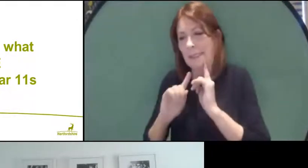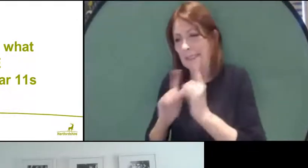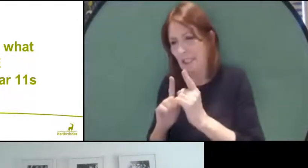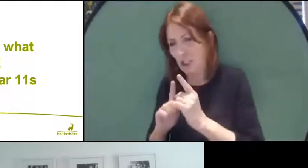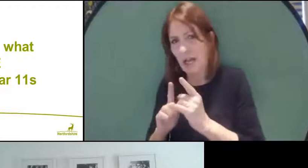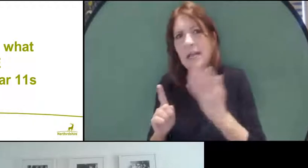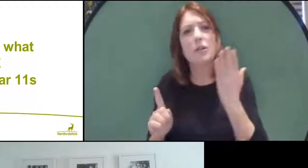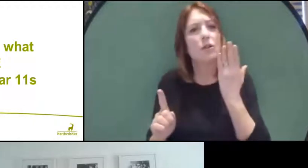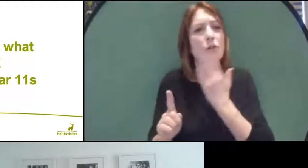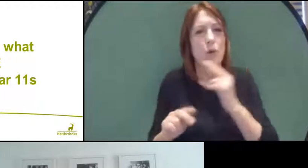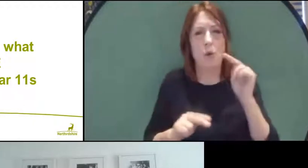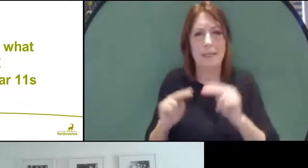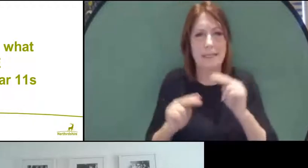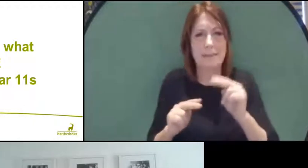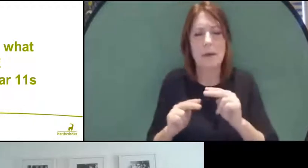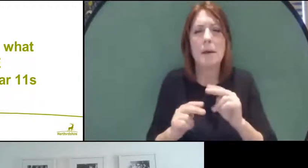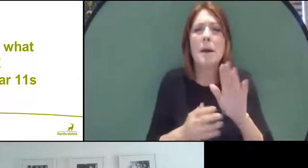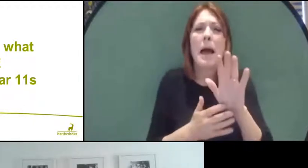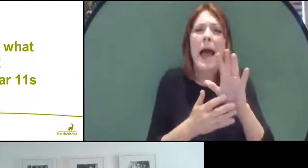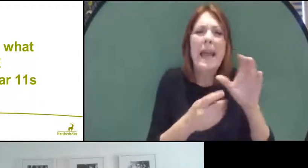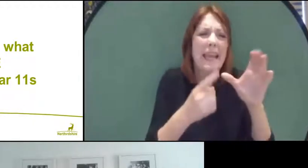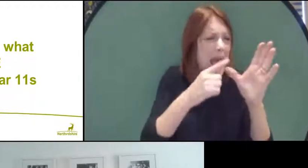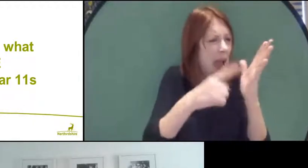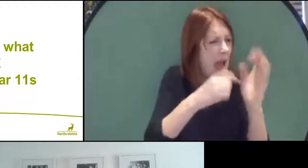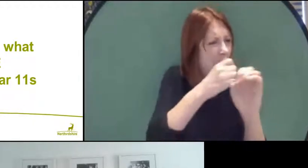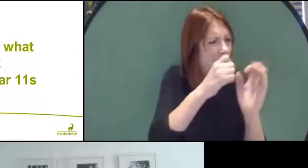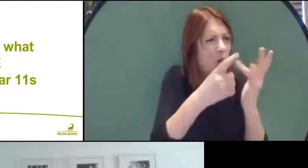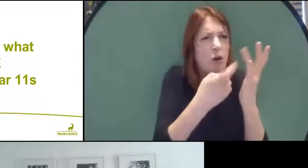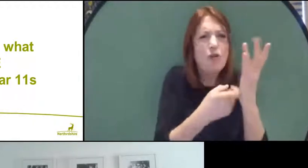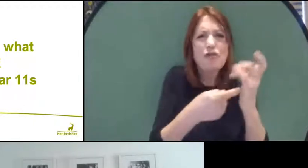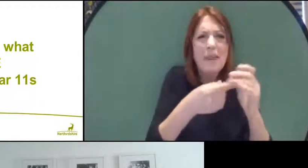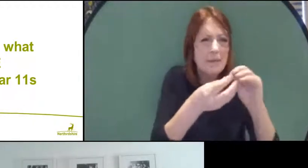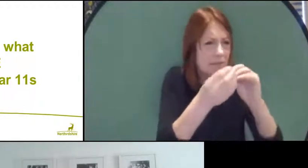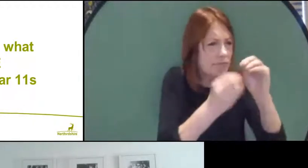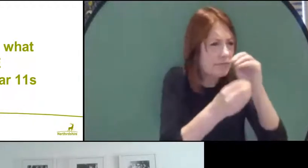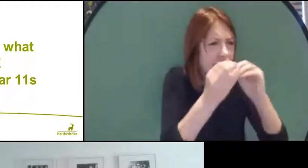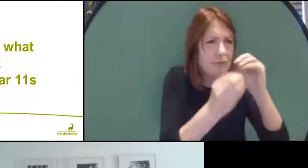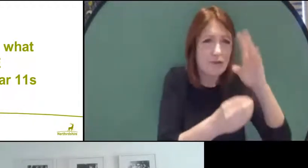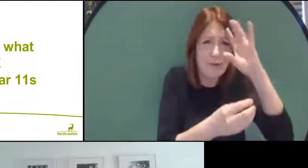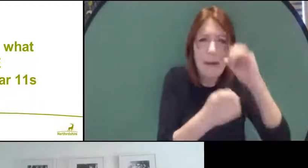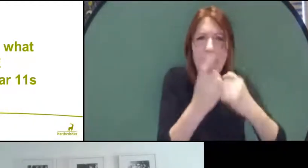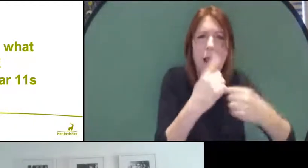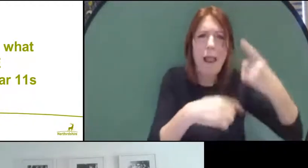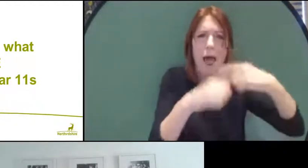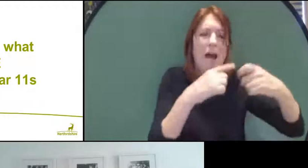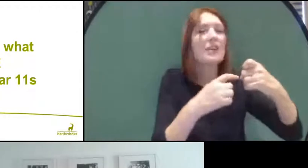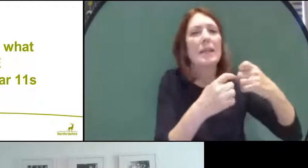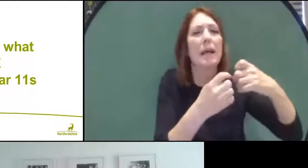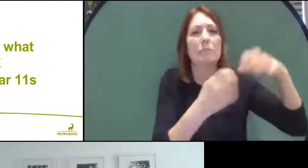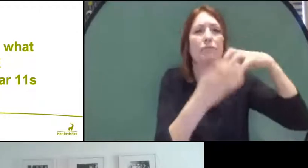be an algorithm so there won't be any sense of adjustment centrally like there was last year. We know that because the Prime Minister has told us that,